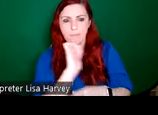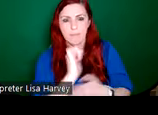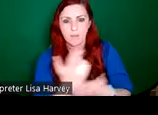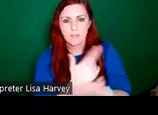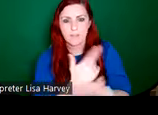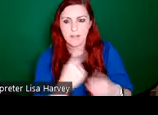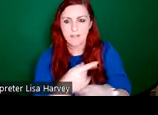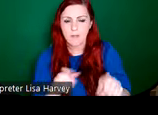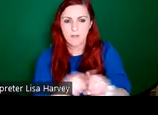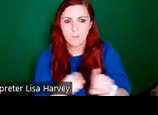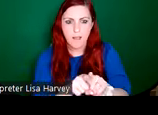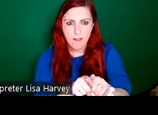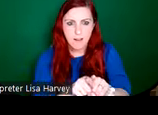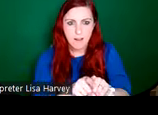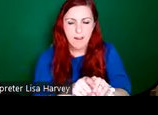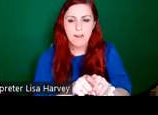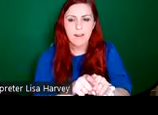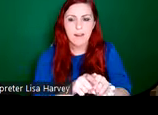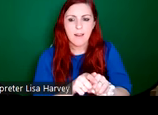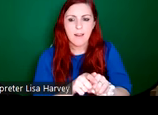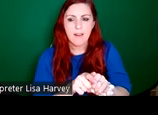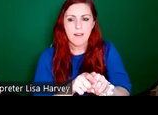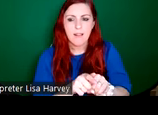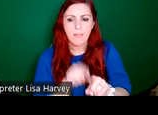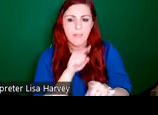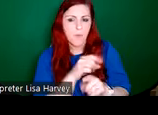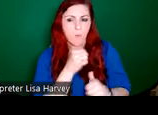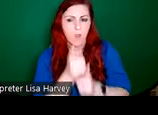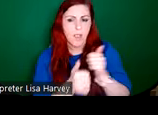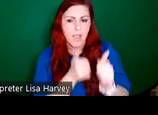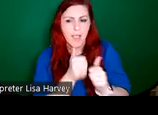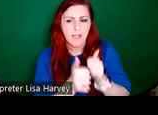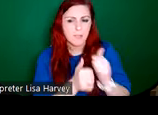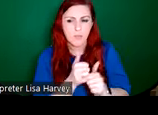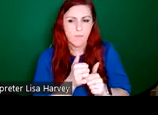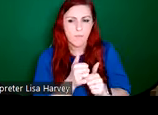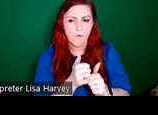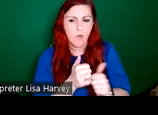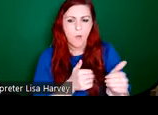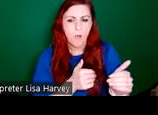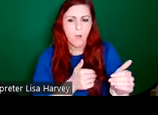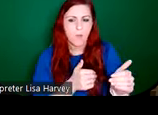here. Watson's were active until, they were they remained in operation right up